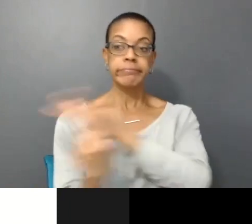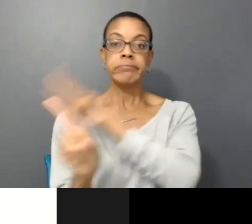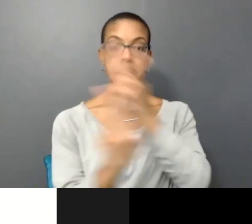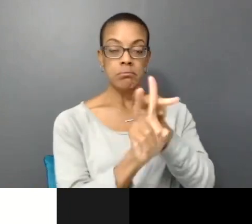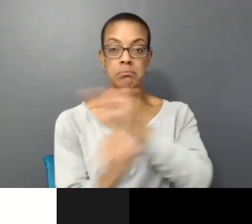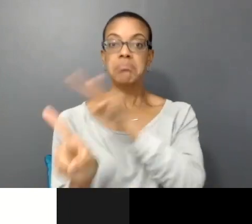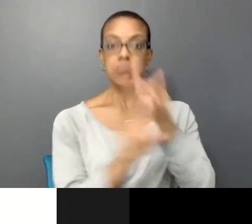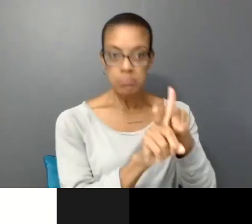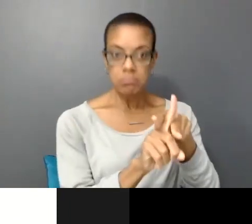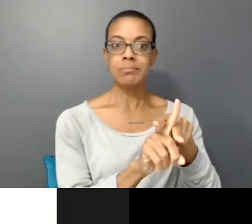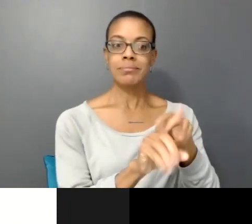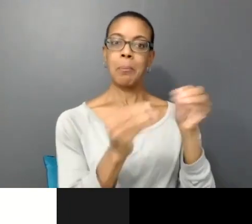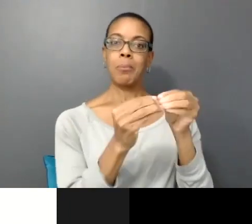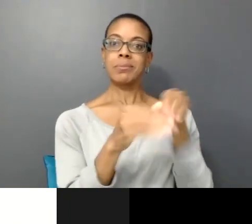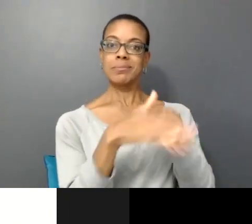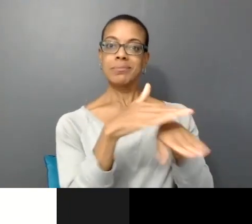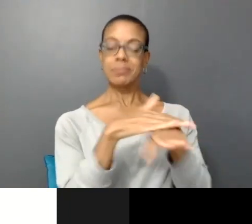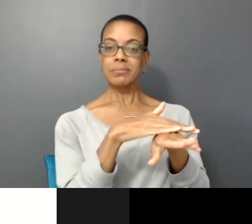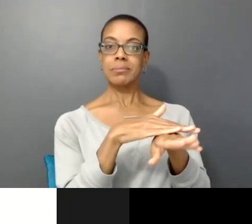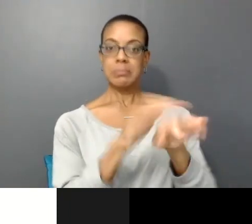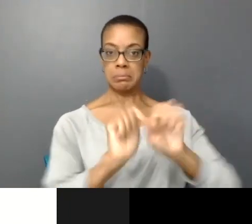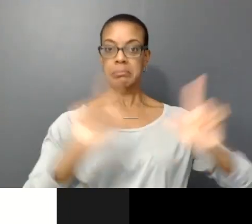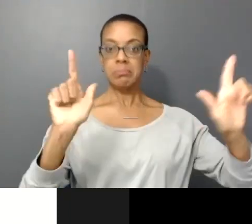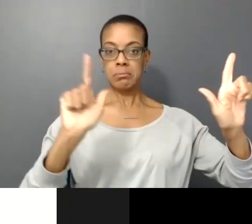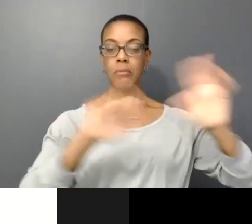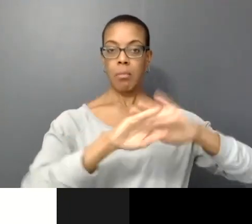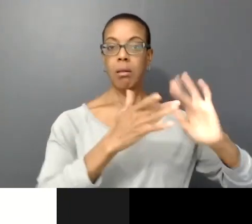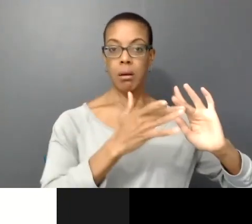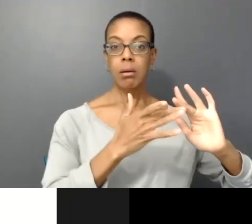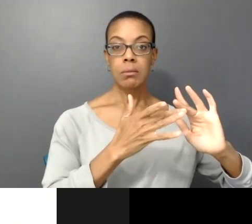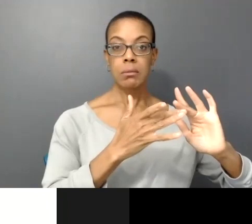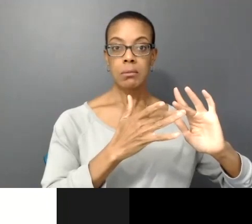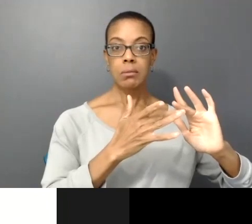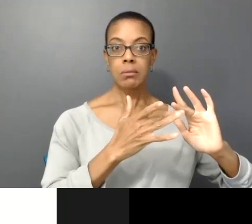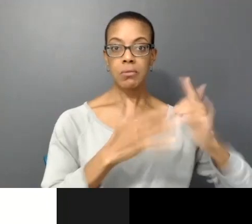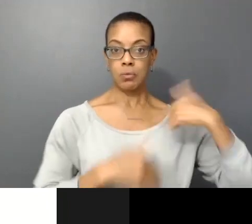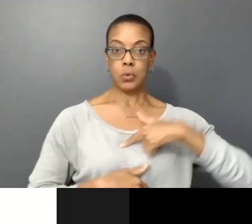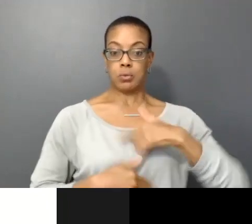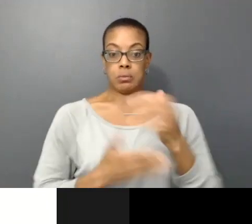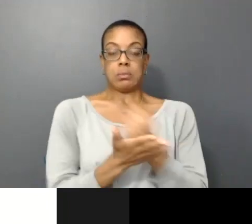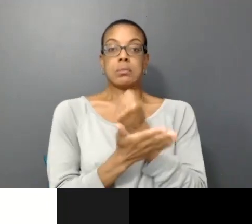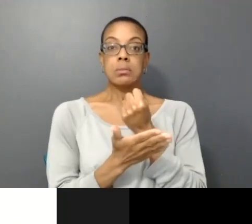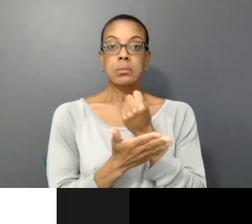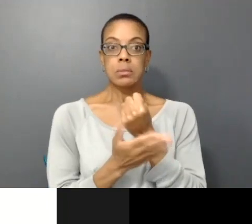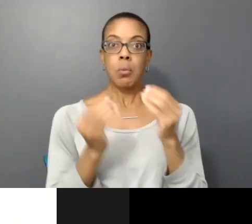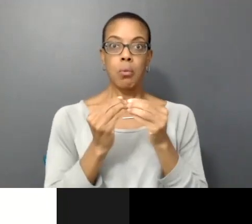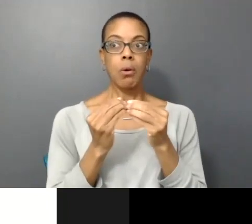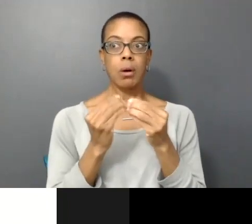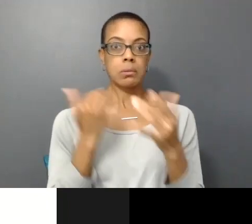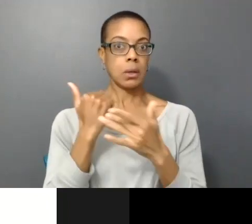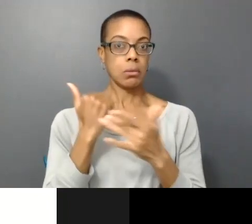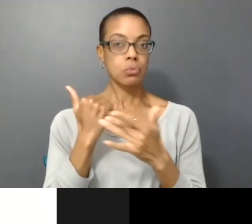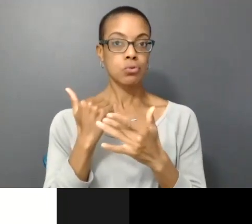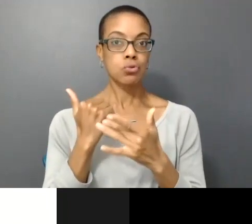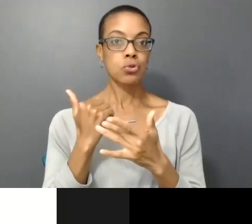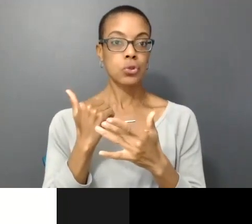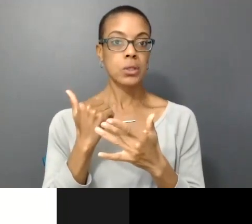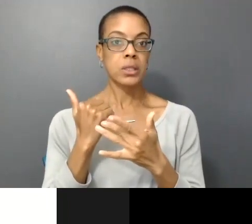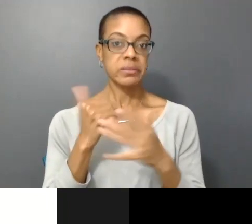it more accessible for us to utilize more available technology to actually create and